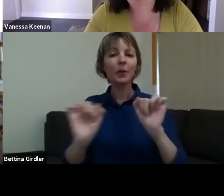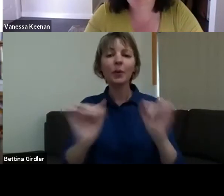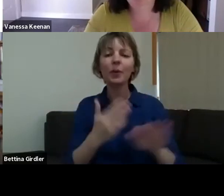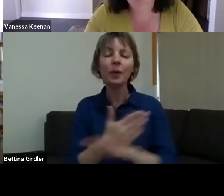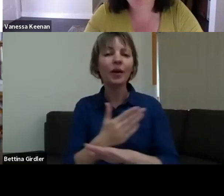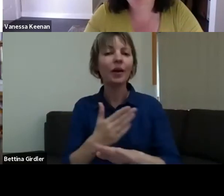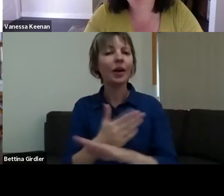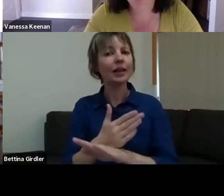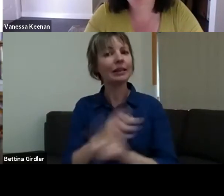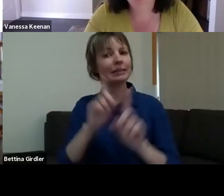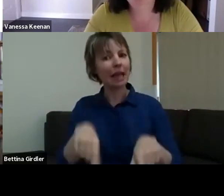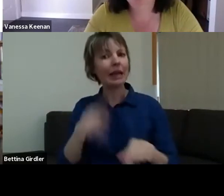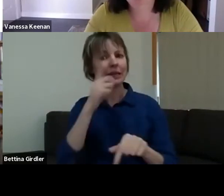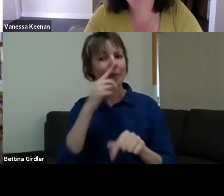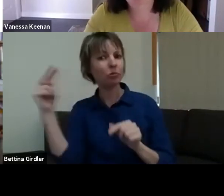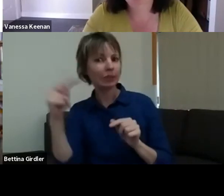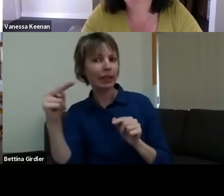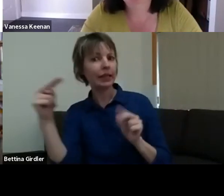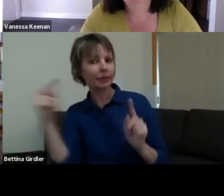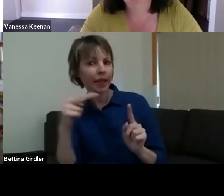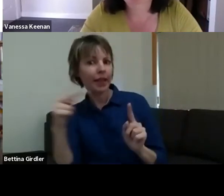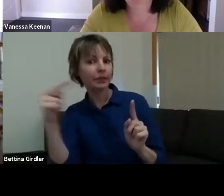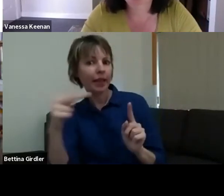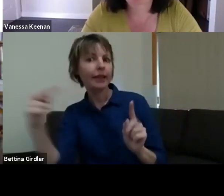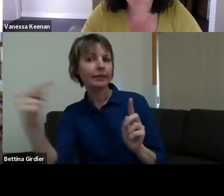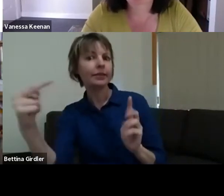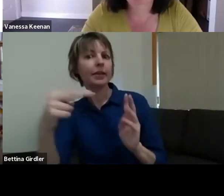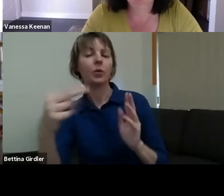starting to really understand the value of it, and it's becoming a